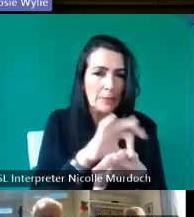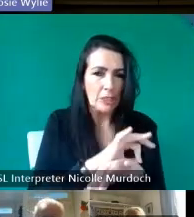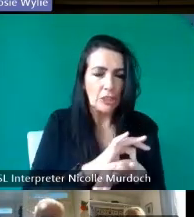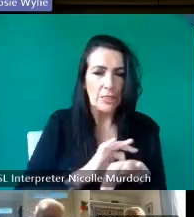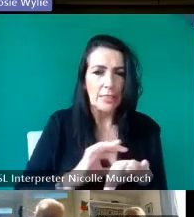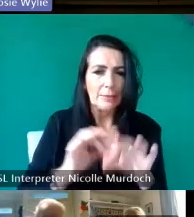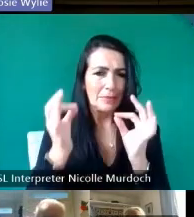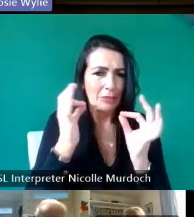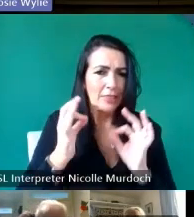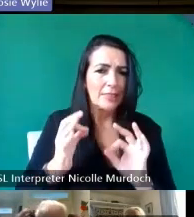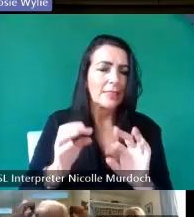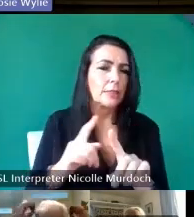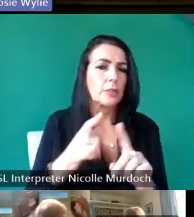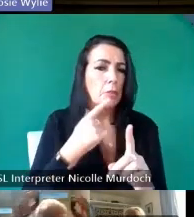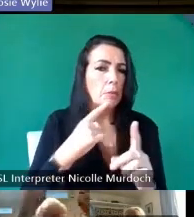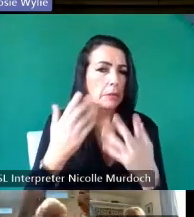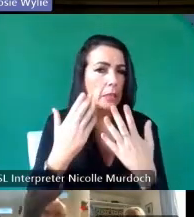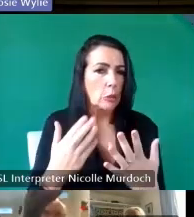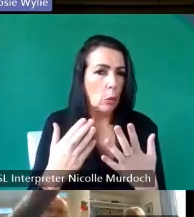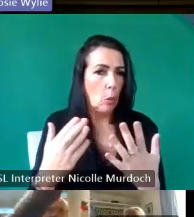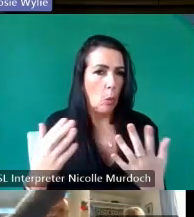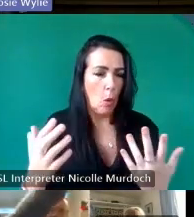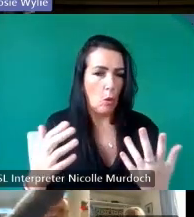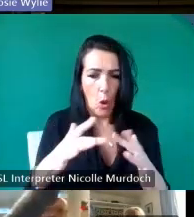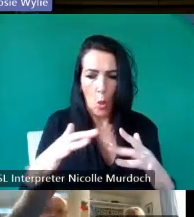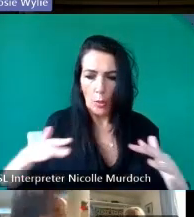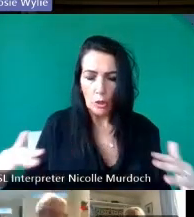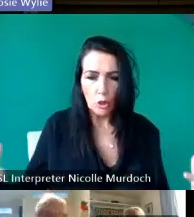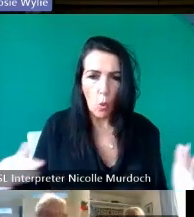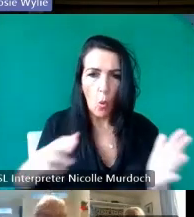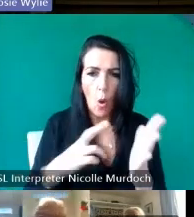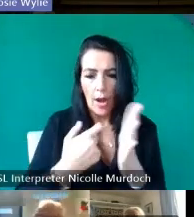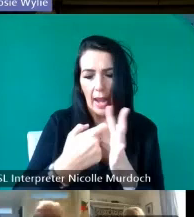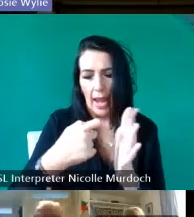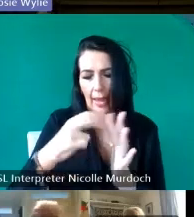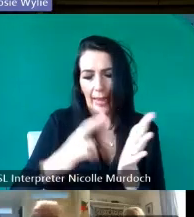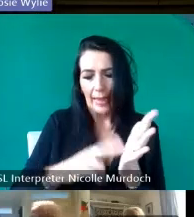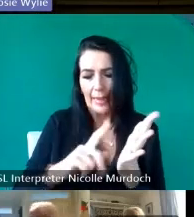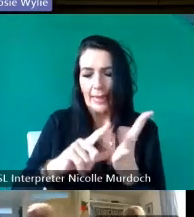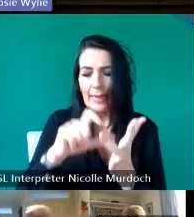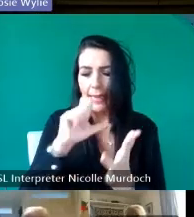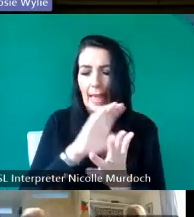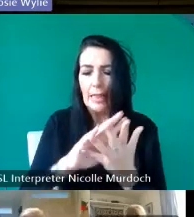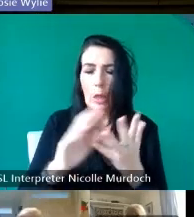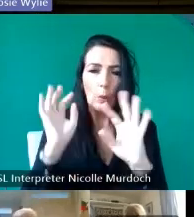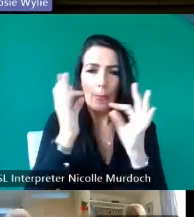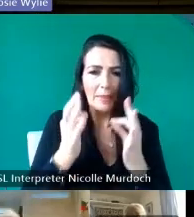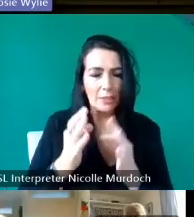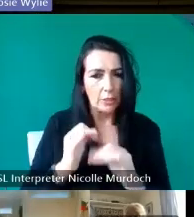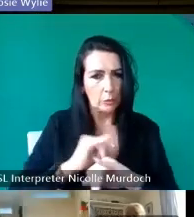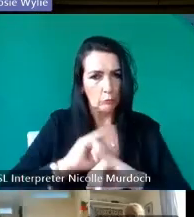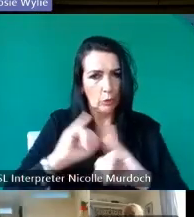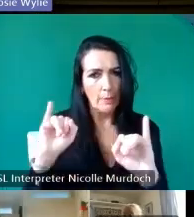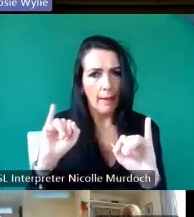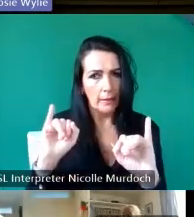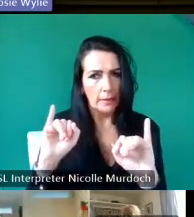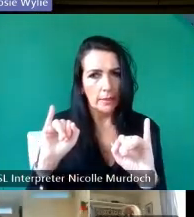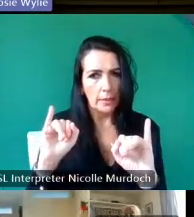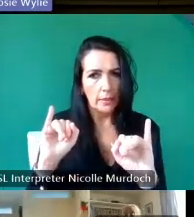a place on the shore in in kinlock where mes are particularly bad and when the mlan were layered of